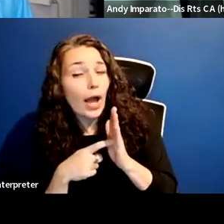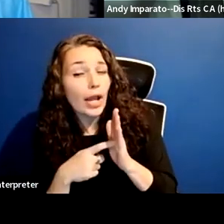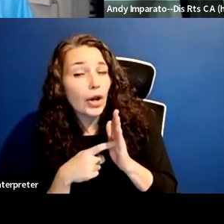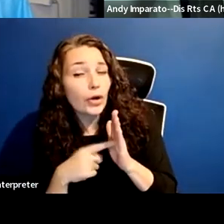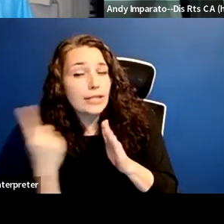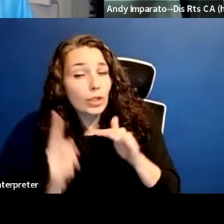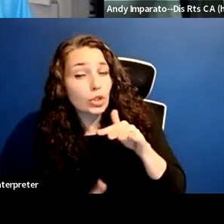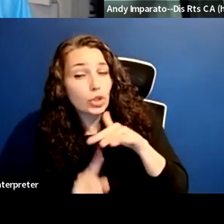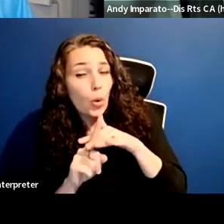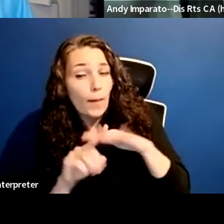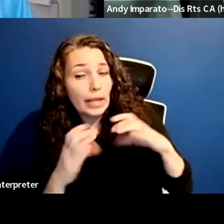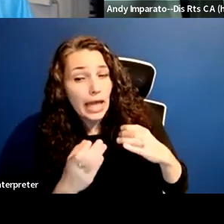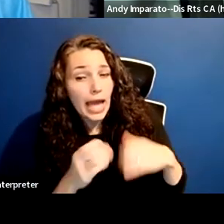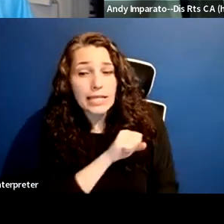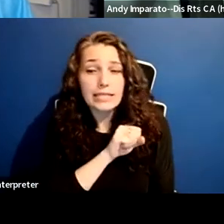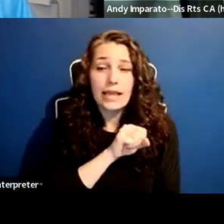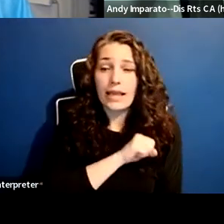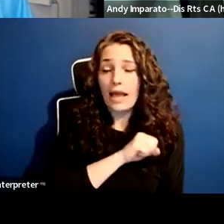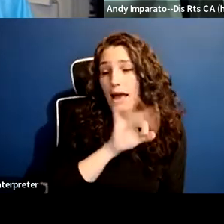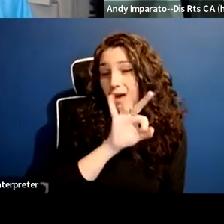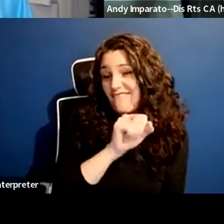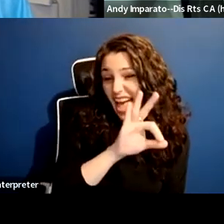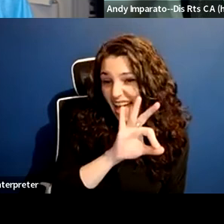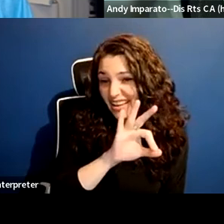And, you know, how that gets resolved, to me,